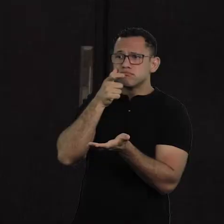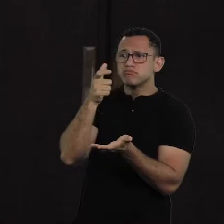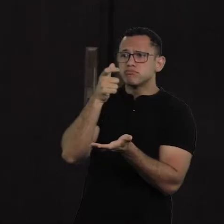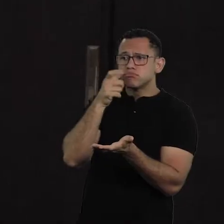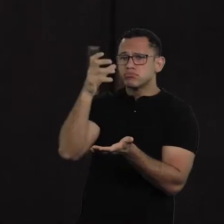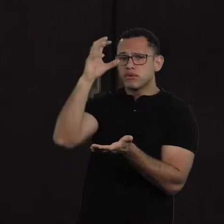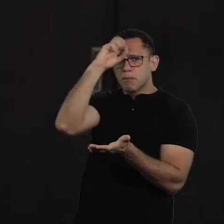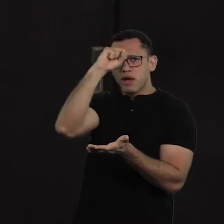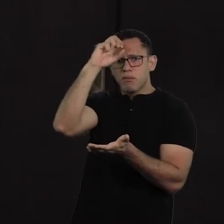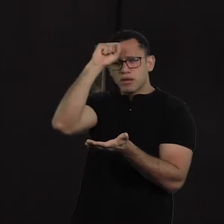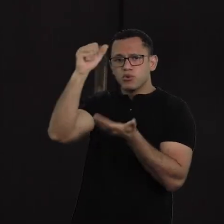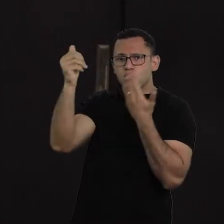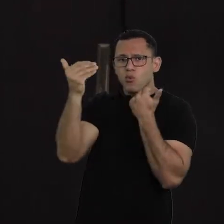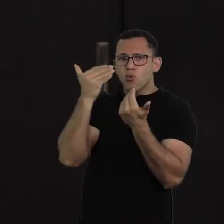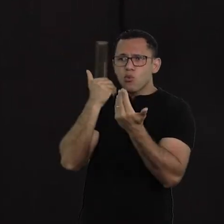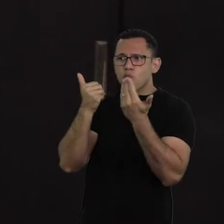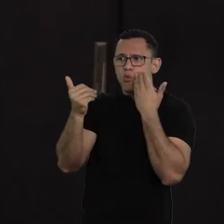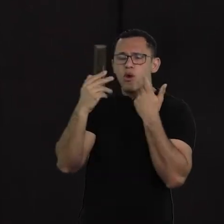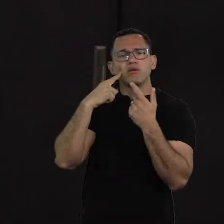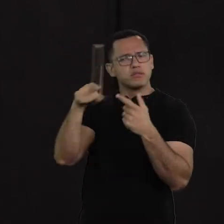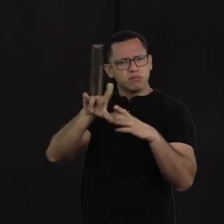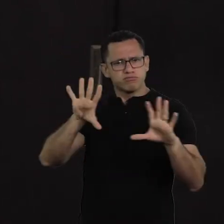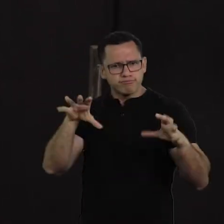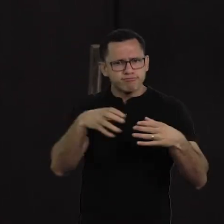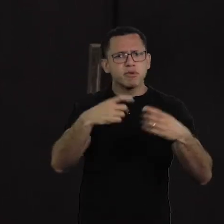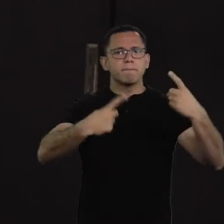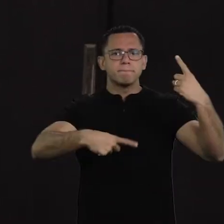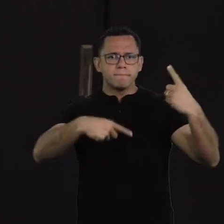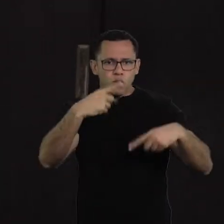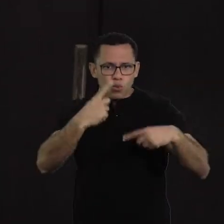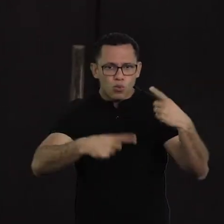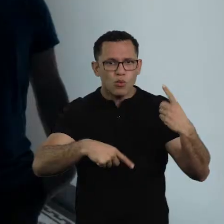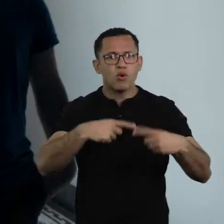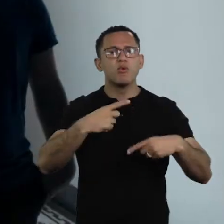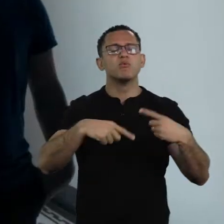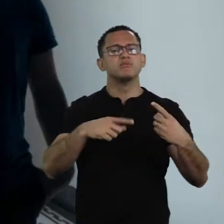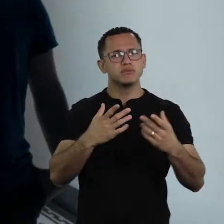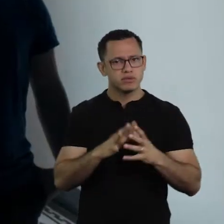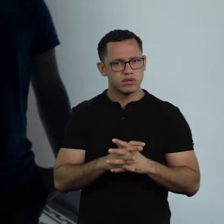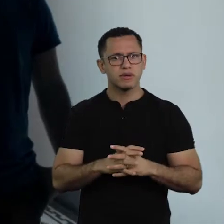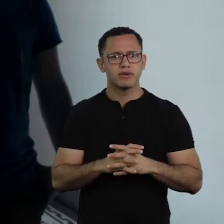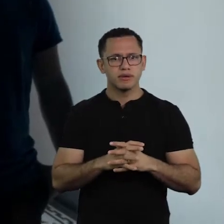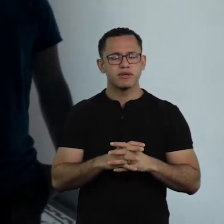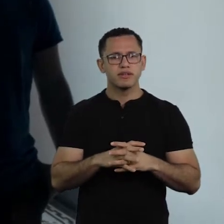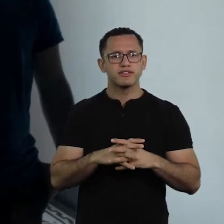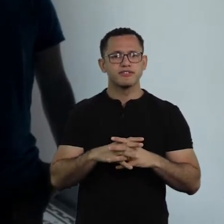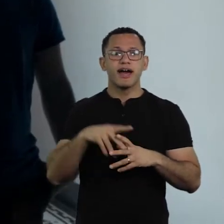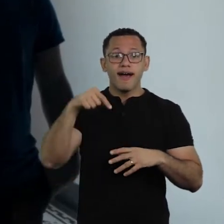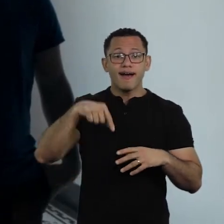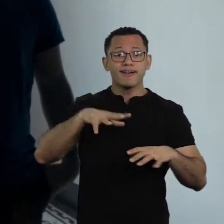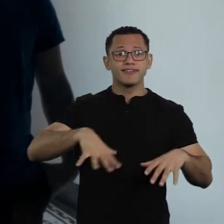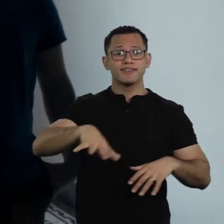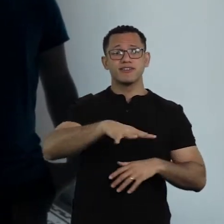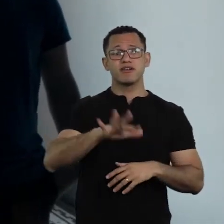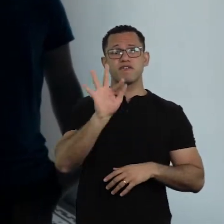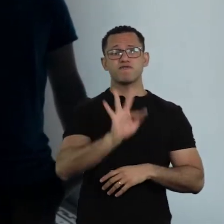and he also had a lot of political relationships in the School of Law.